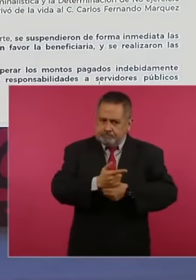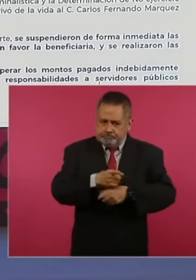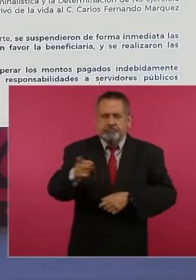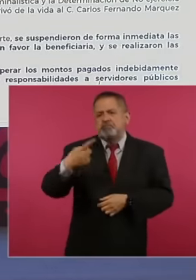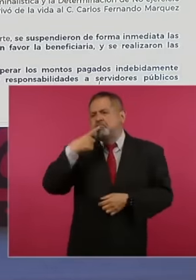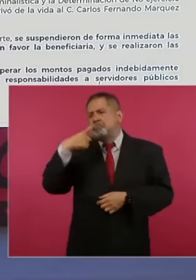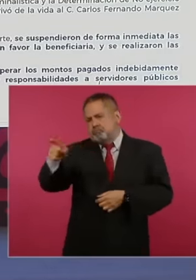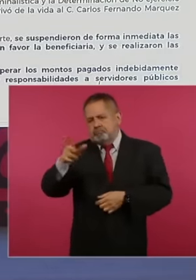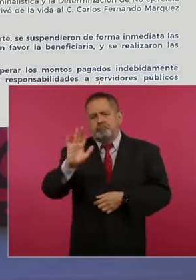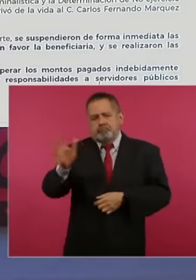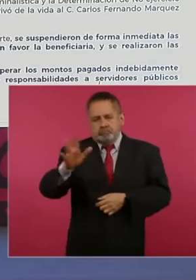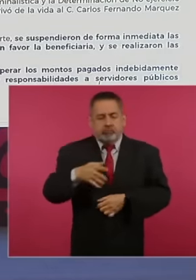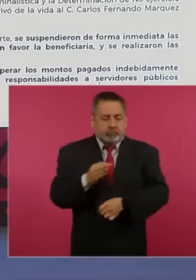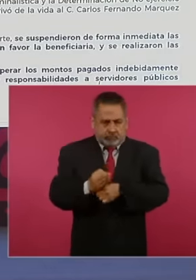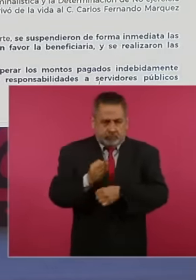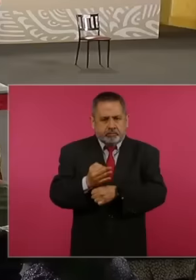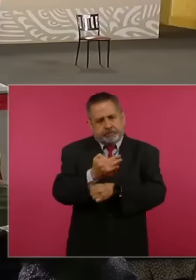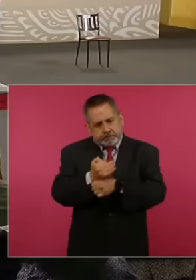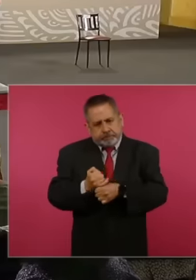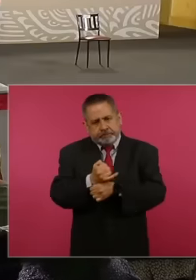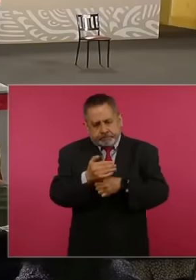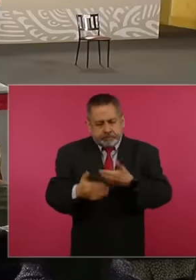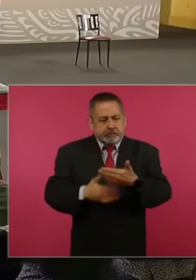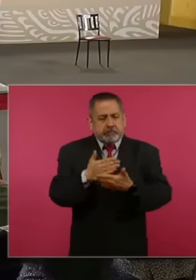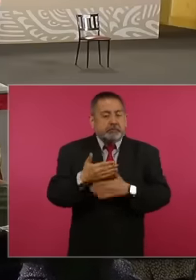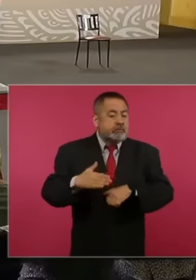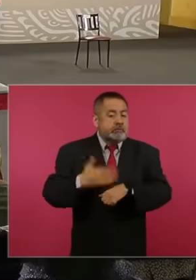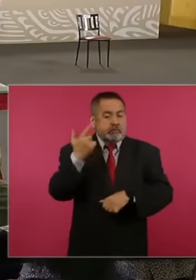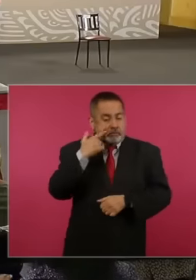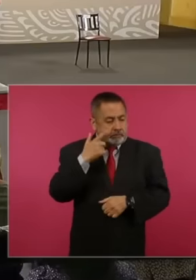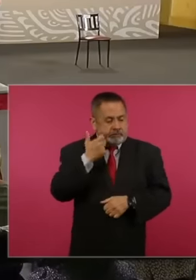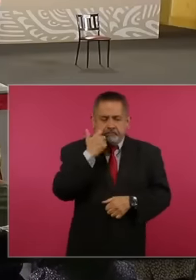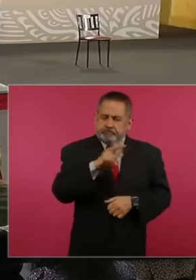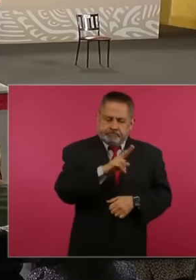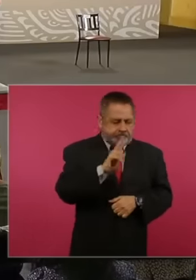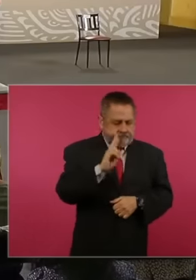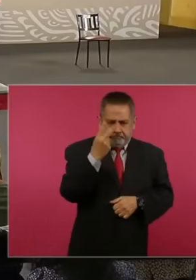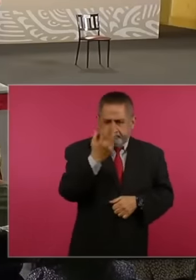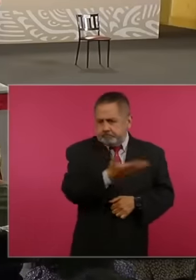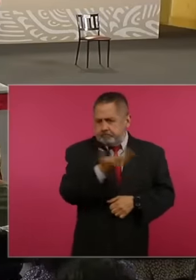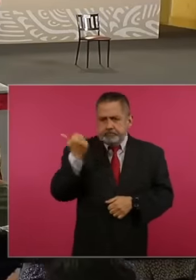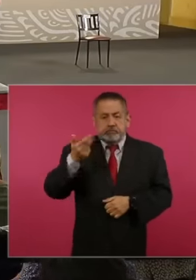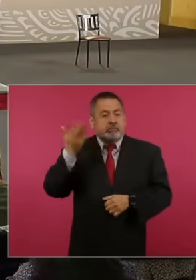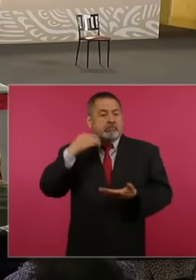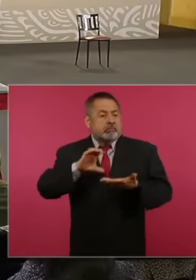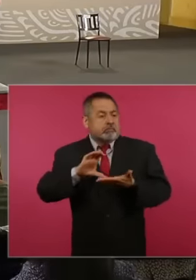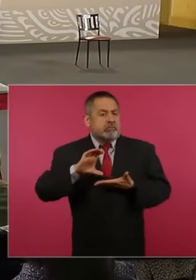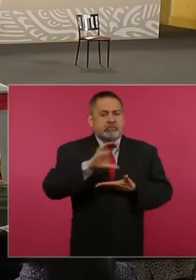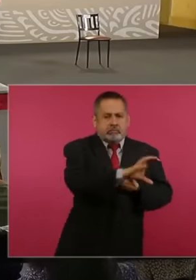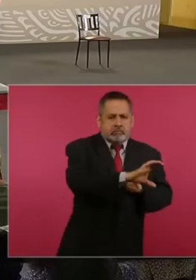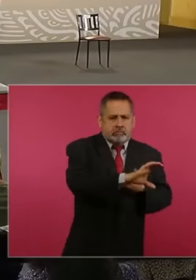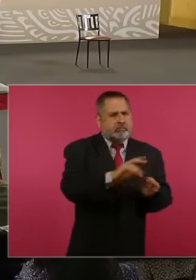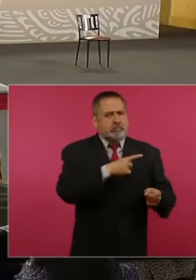actions in process because we are trying to recover the improperly paid amounts that